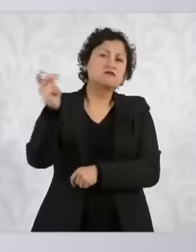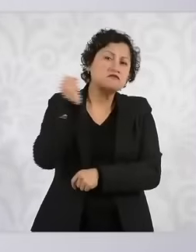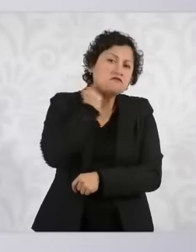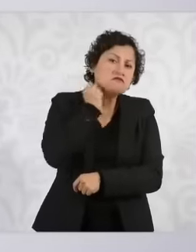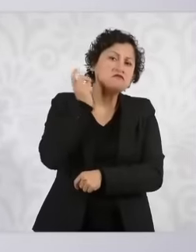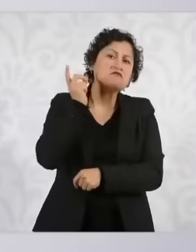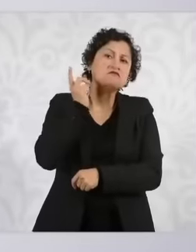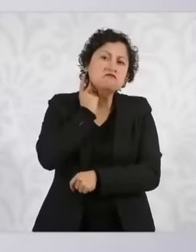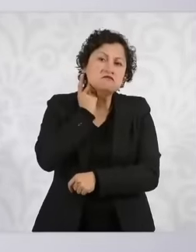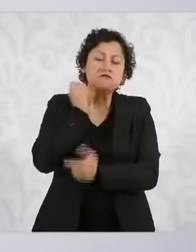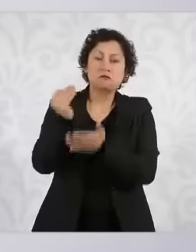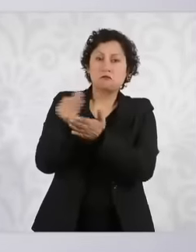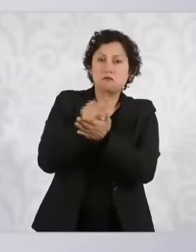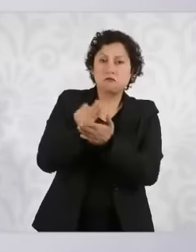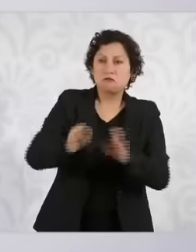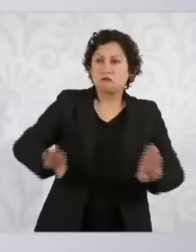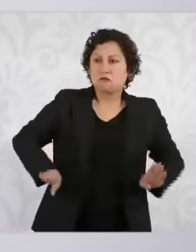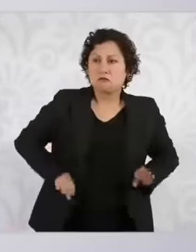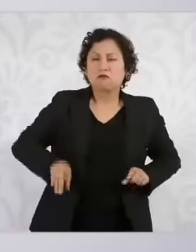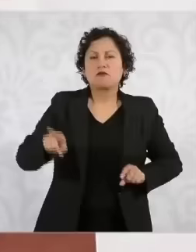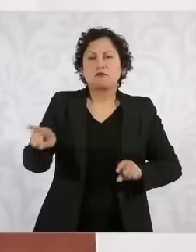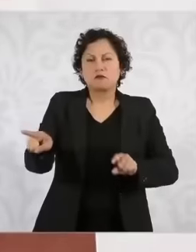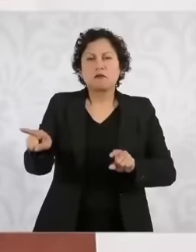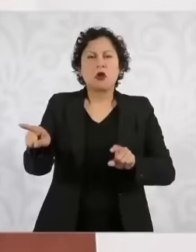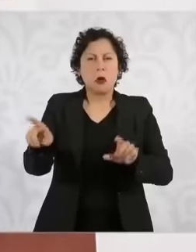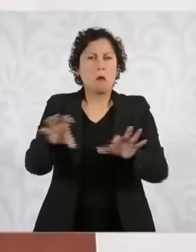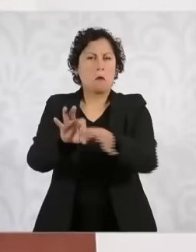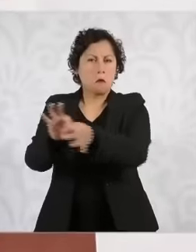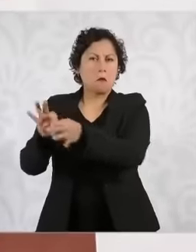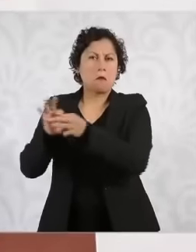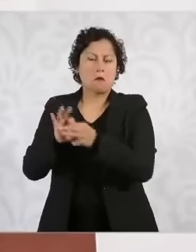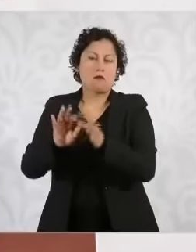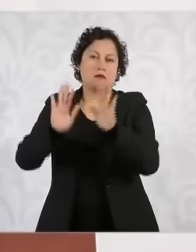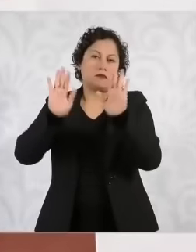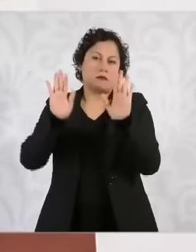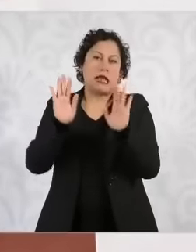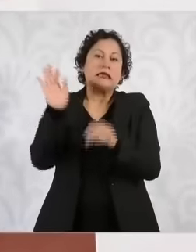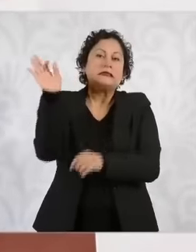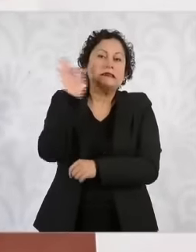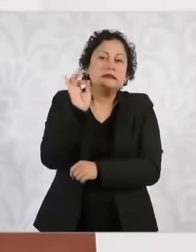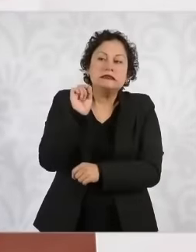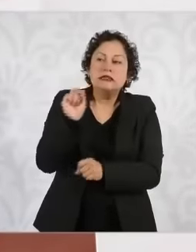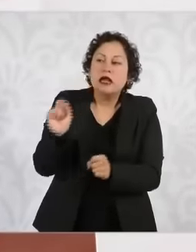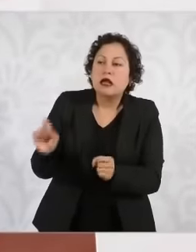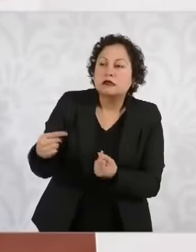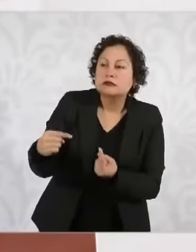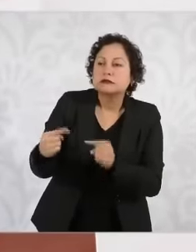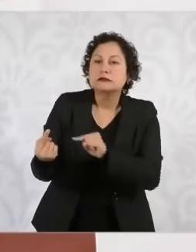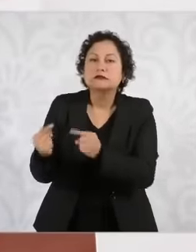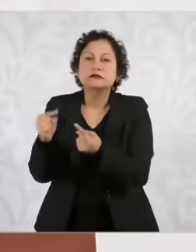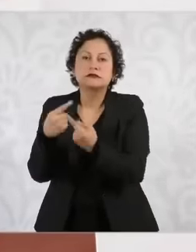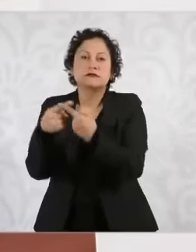that there is a clash And